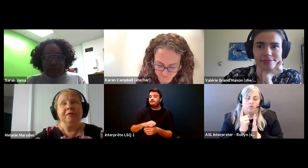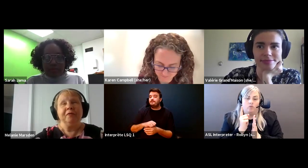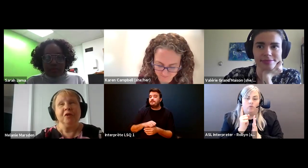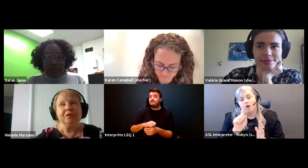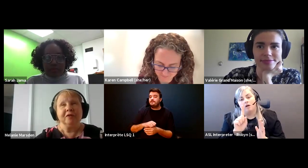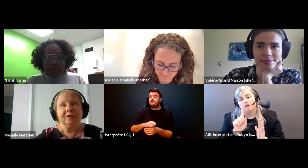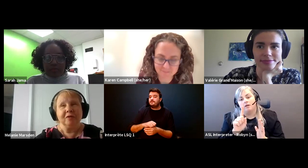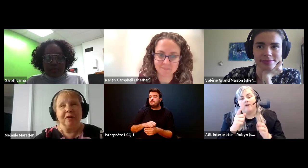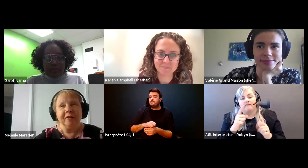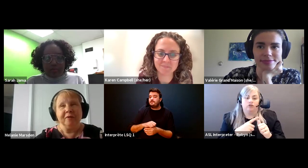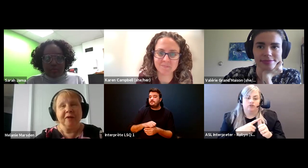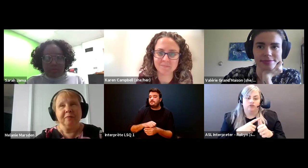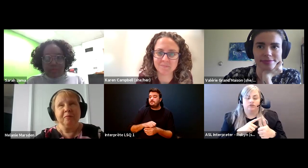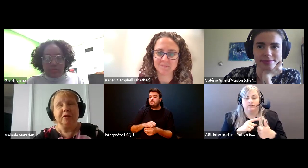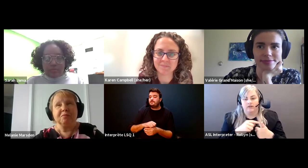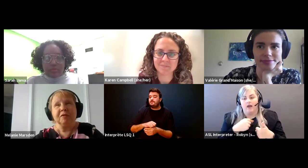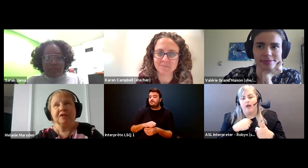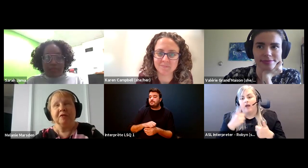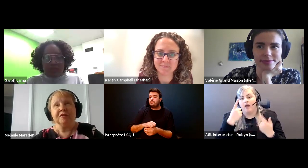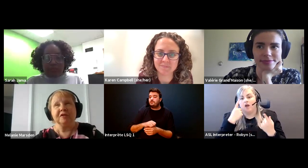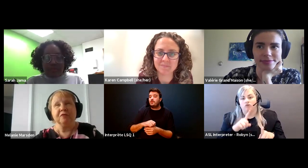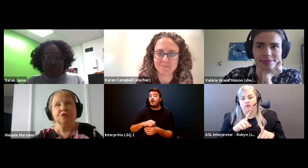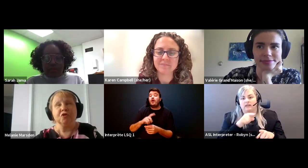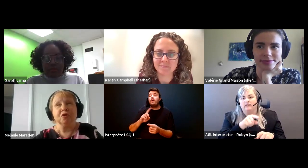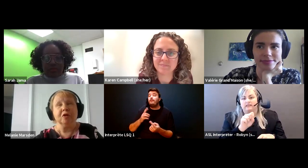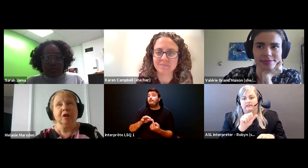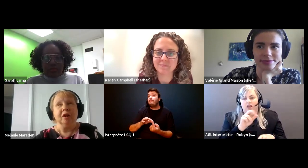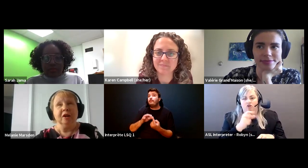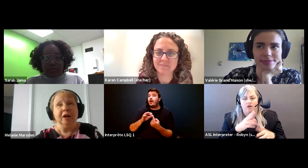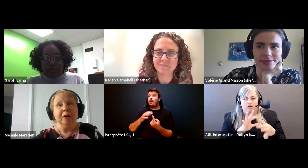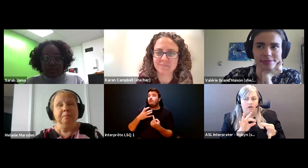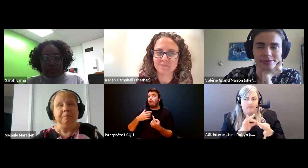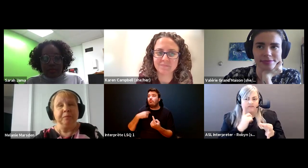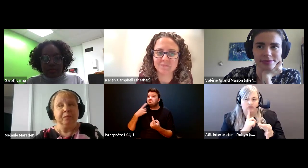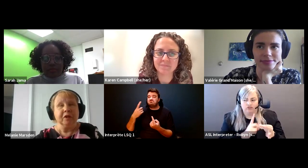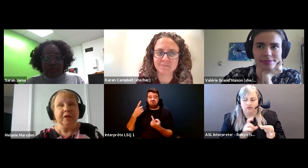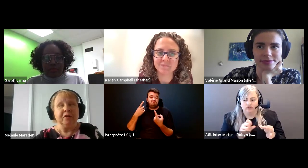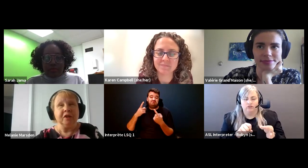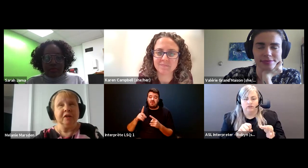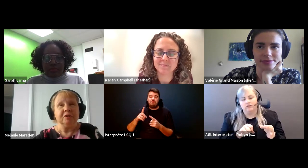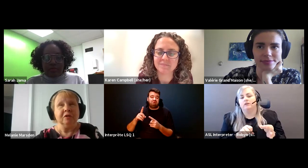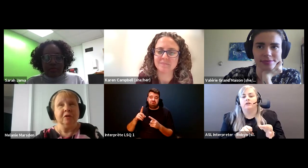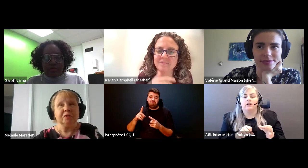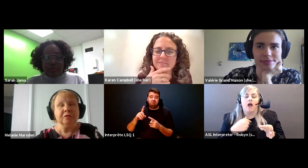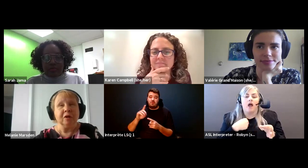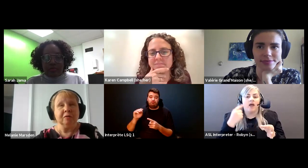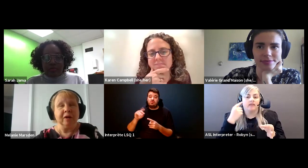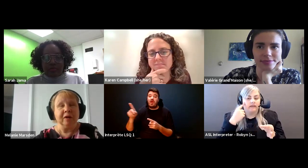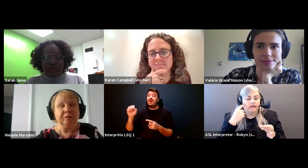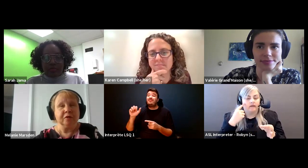Melanie Marsden: First of all, I agree with what Sarah has said, for sure um I think it's also around.